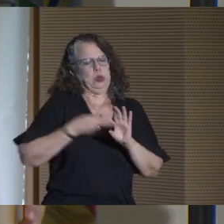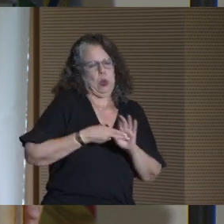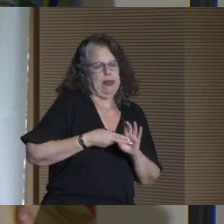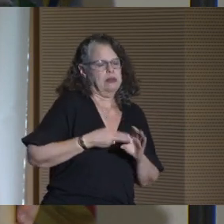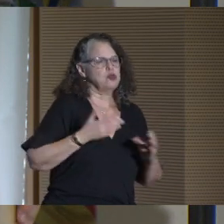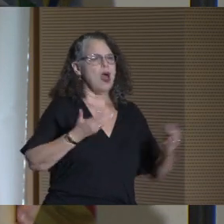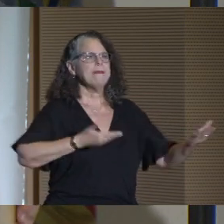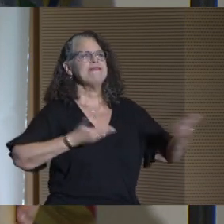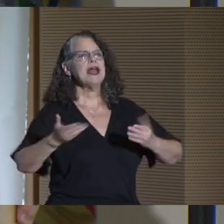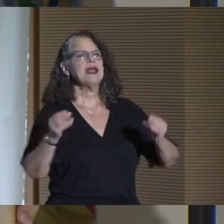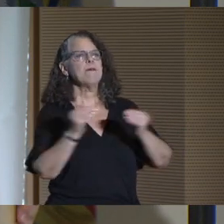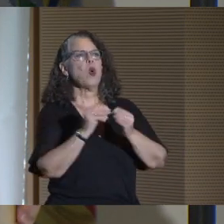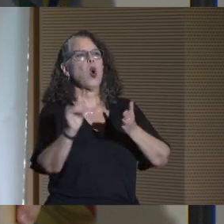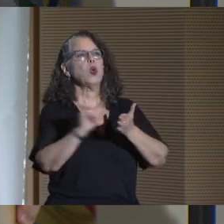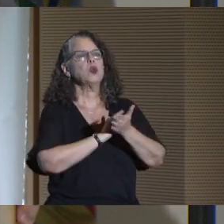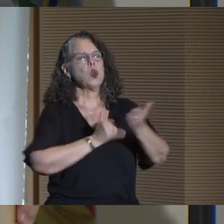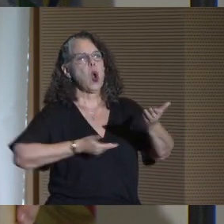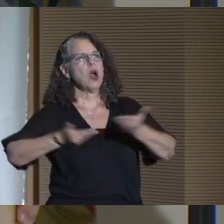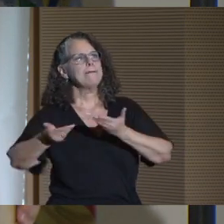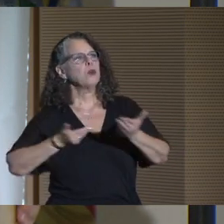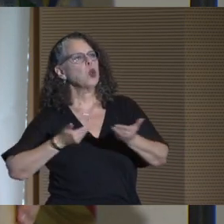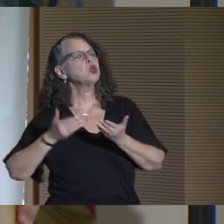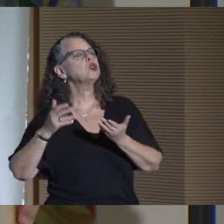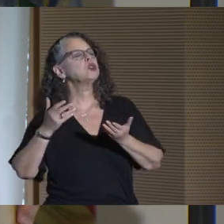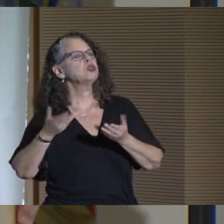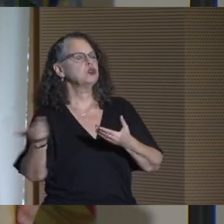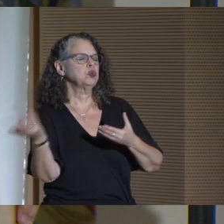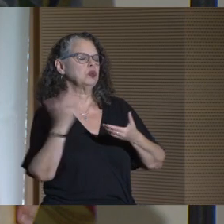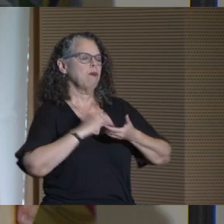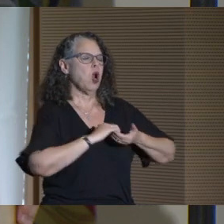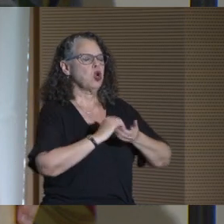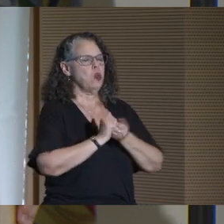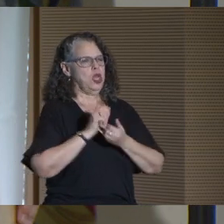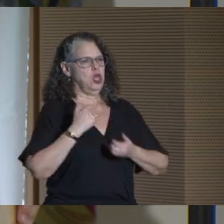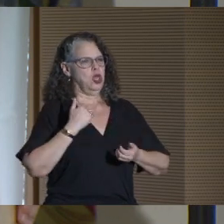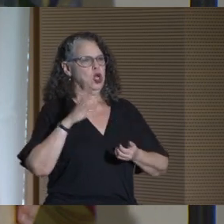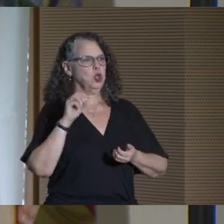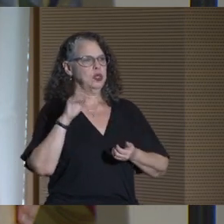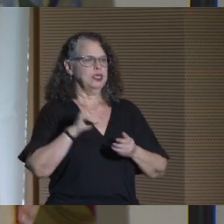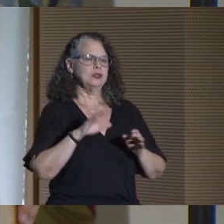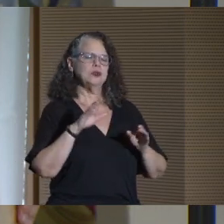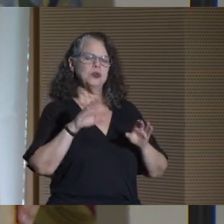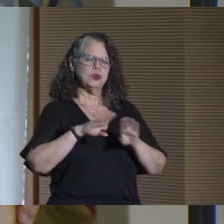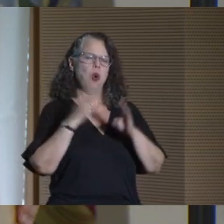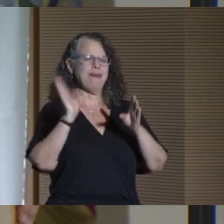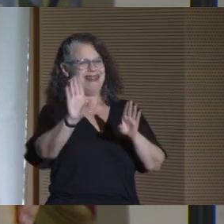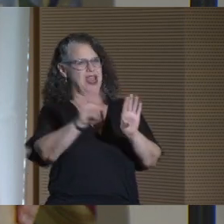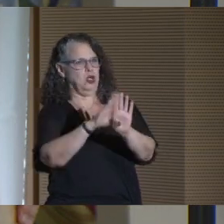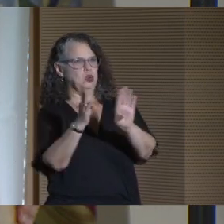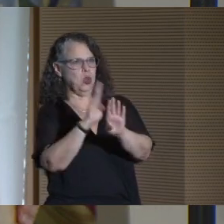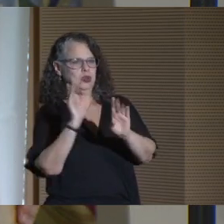That is why I invite more New York employers to partner with CUNY to open doors to our graduates.